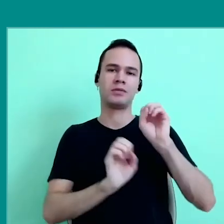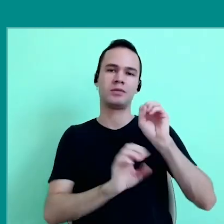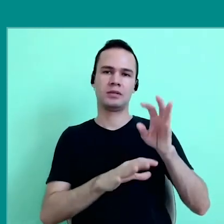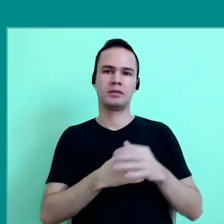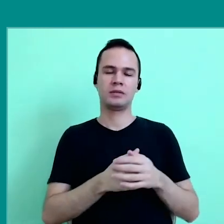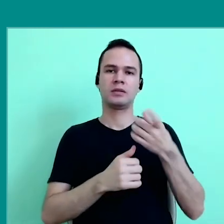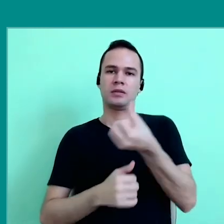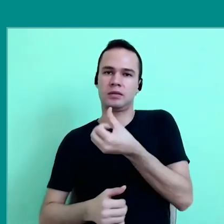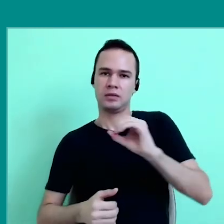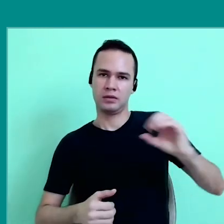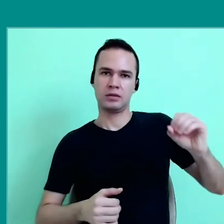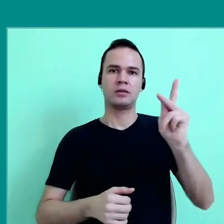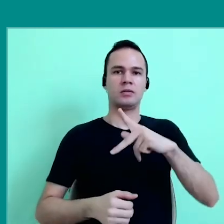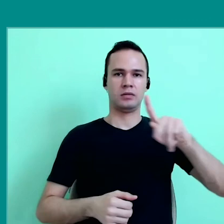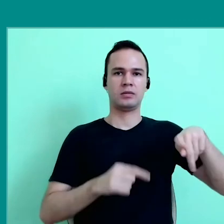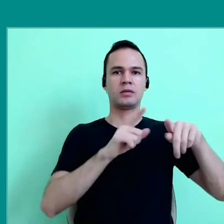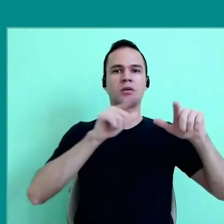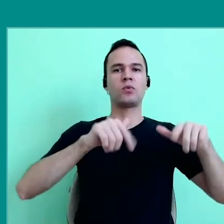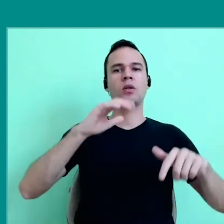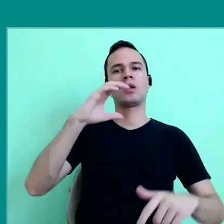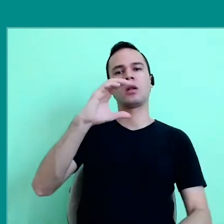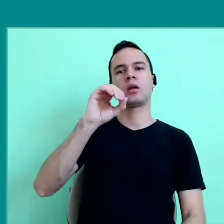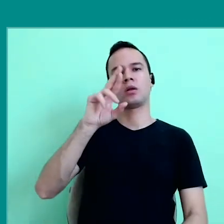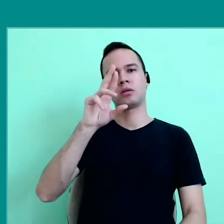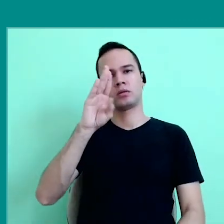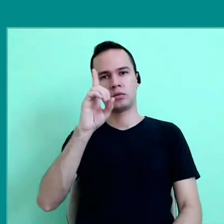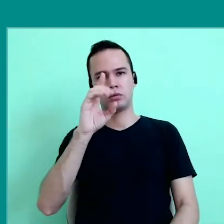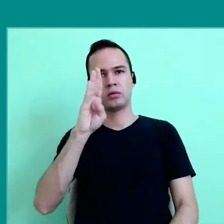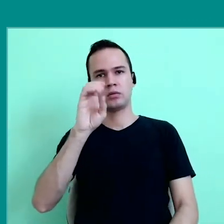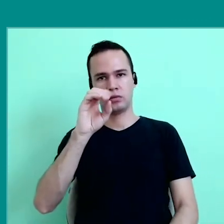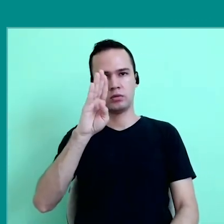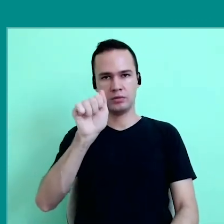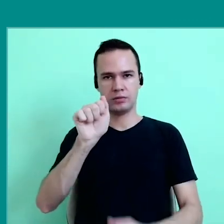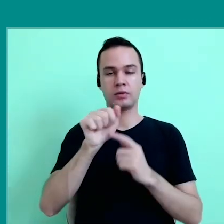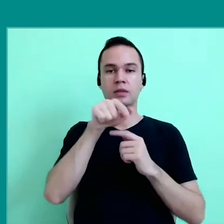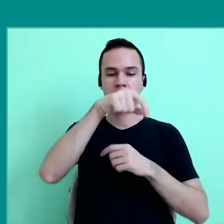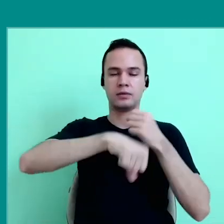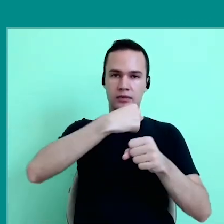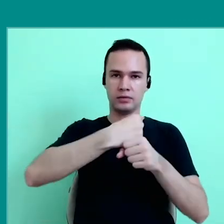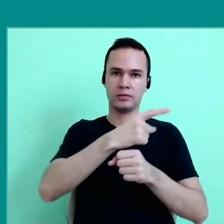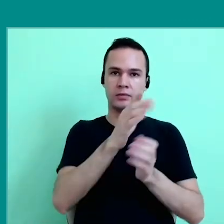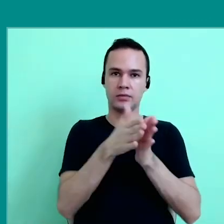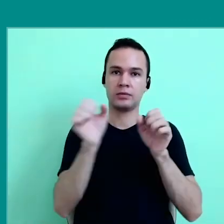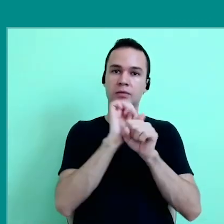for 600 teachers in the province from Córdoba, which lasted two years, and this year we decided, after the pandemic,